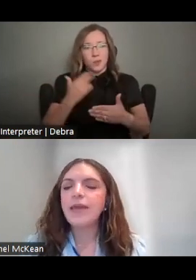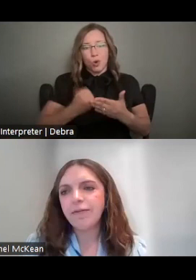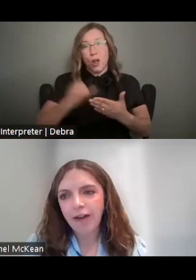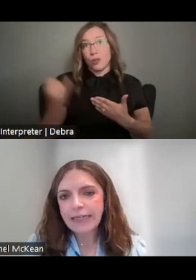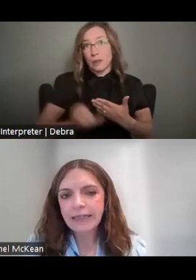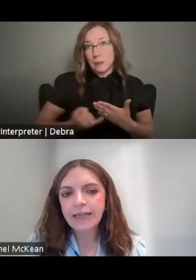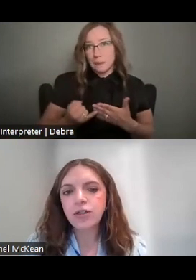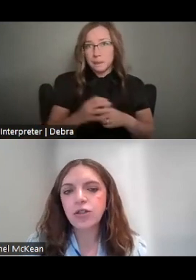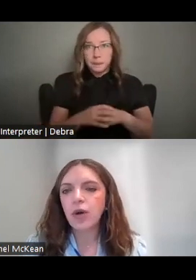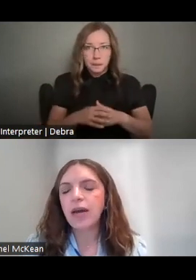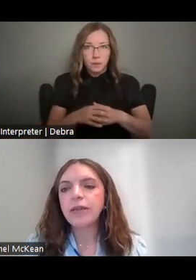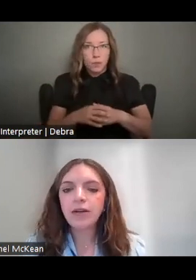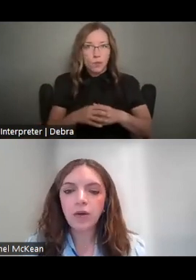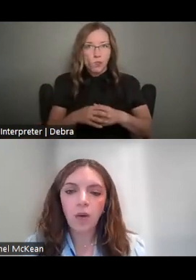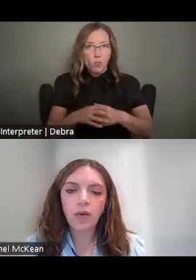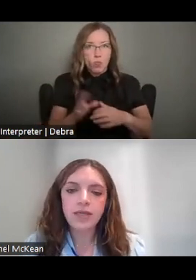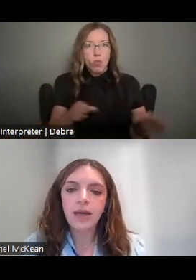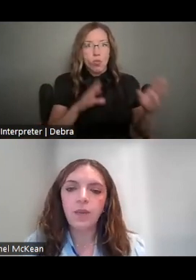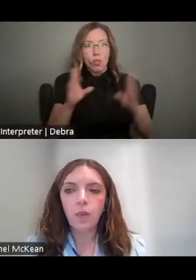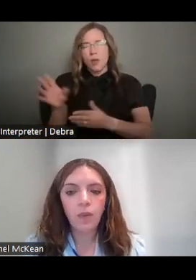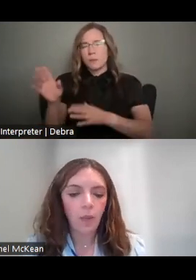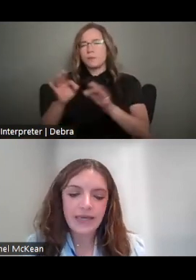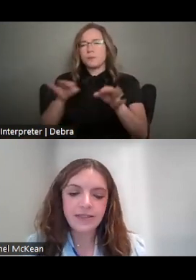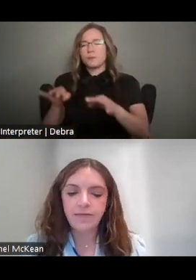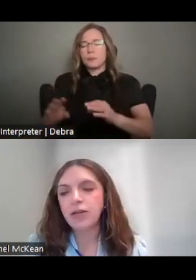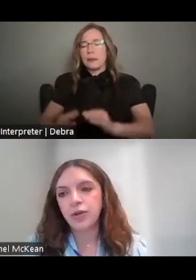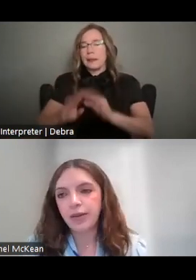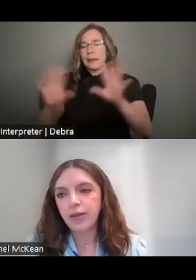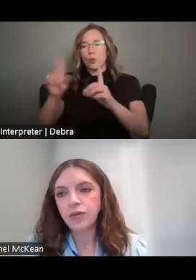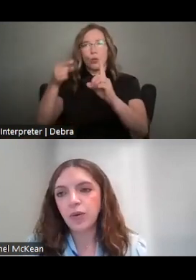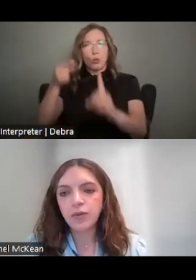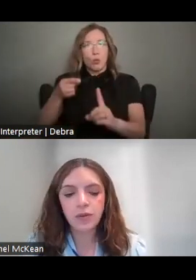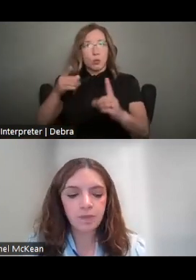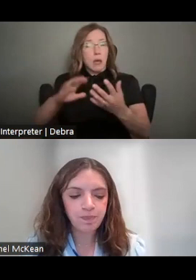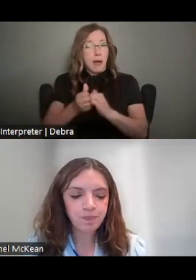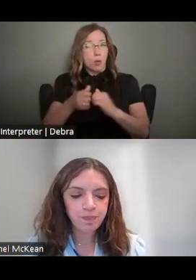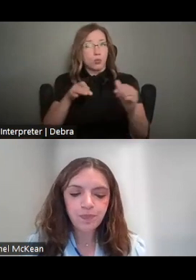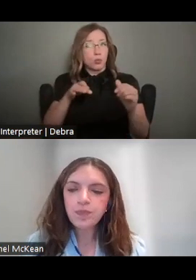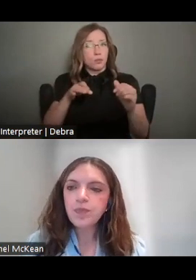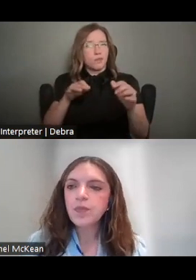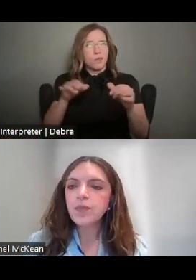AND THEN, FINALLY, DESCRIBE YOUR GOALS AND WAYS OF MEASURING THOSE GOALS.